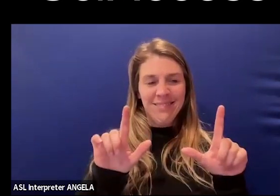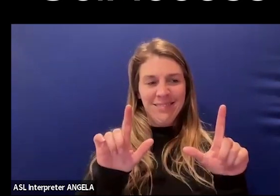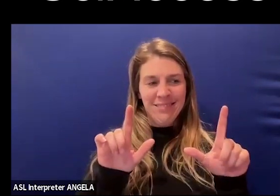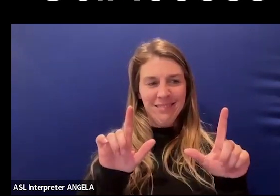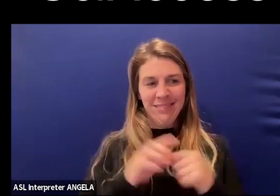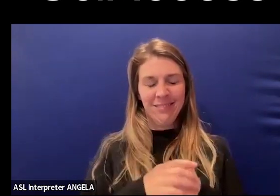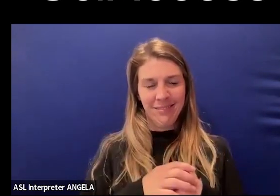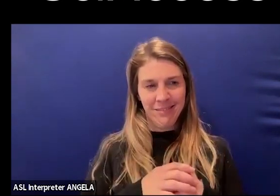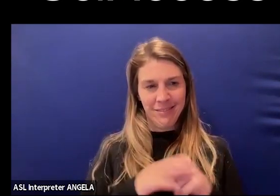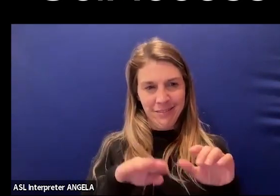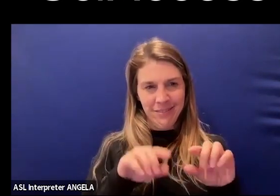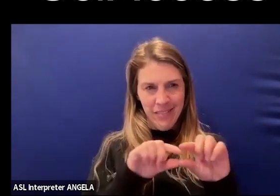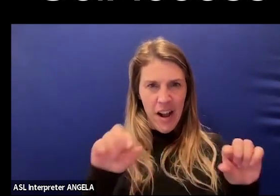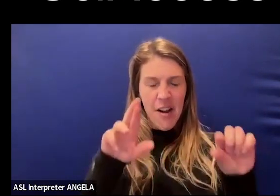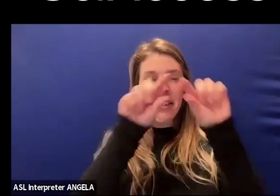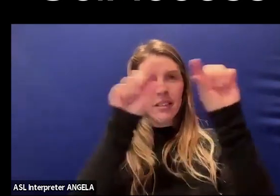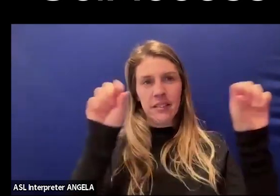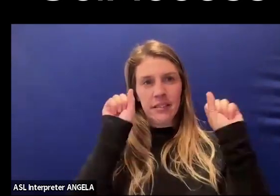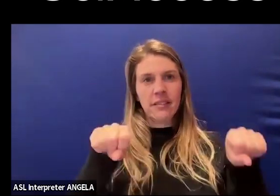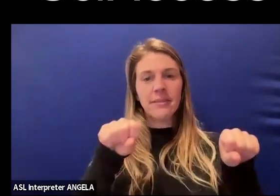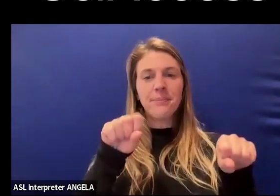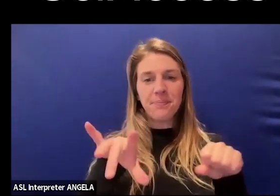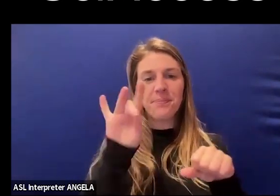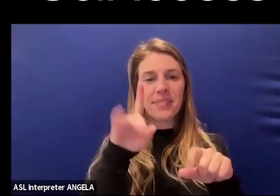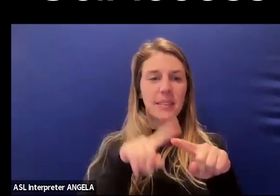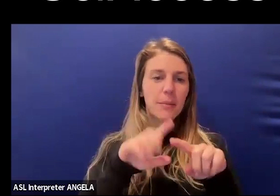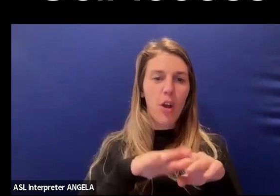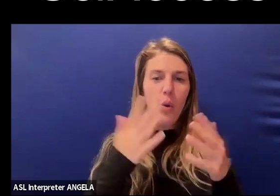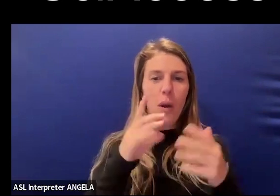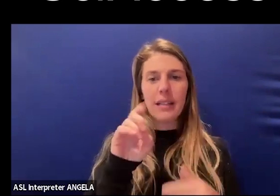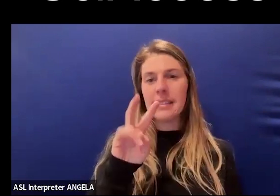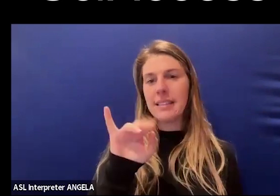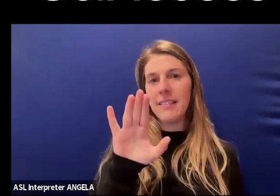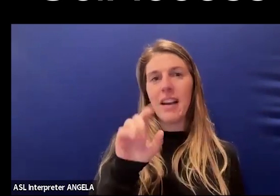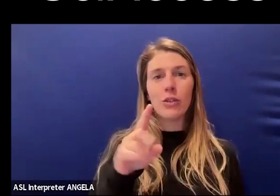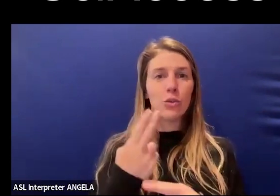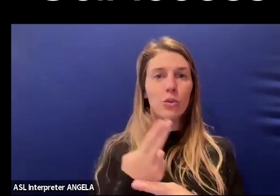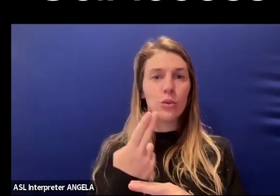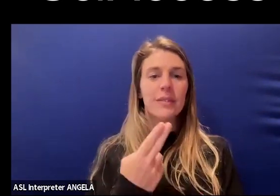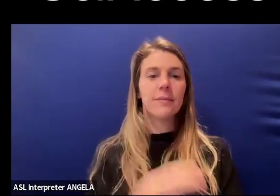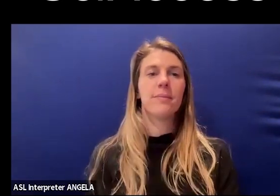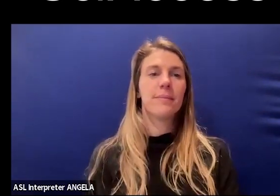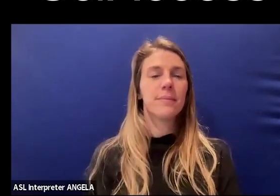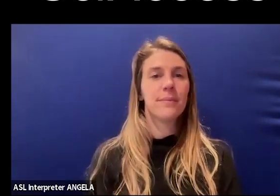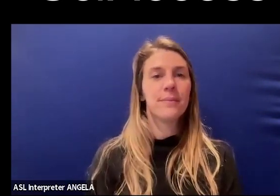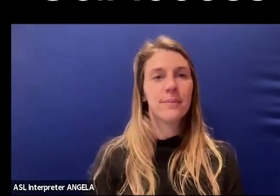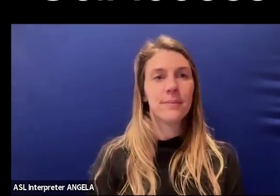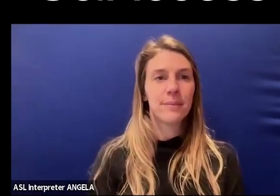at either the bottom or the top of your screen depending on what device you are on.